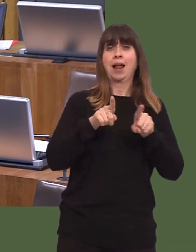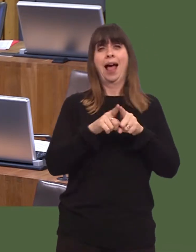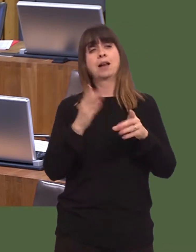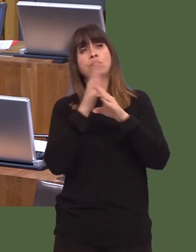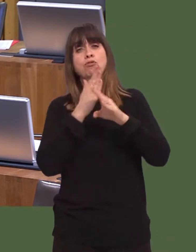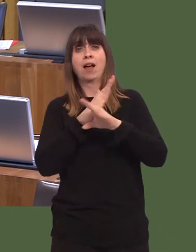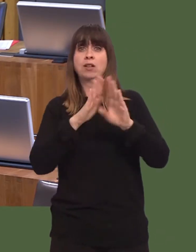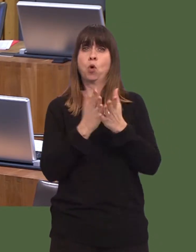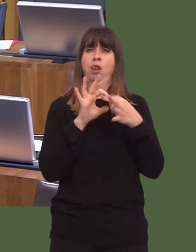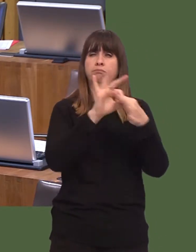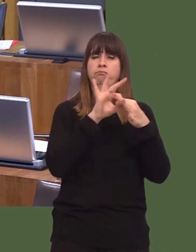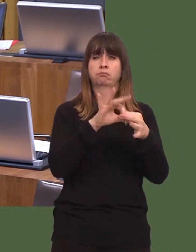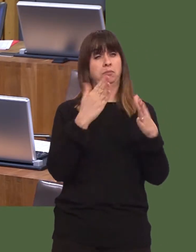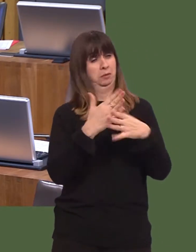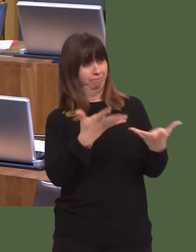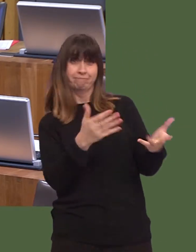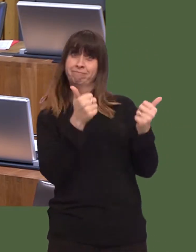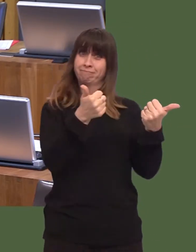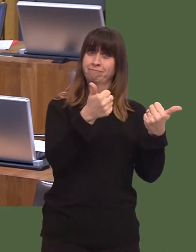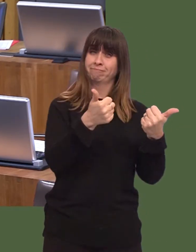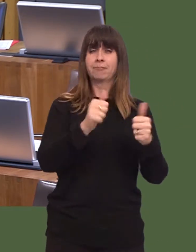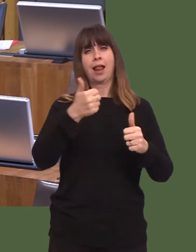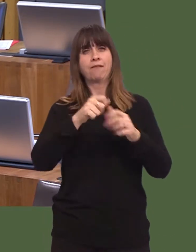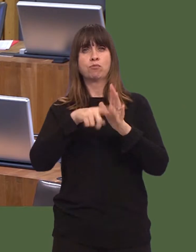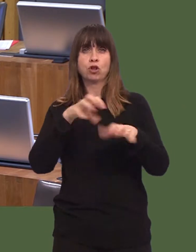The 11 projects that will be funded are intended to create more than 10,000 jobs, so itís